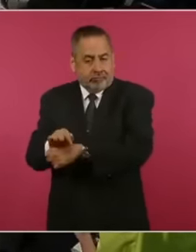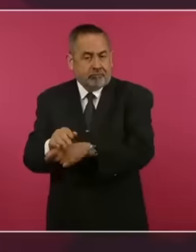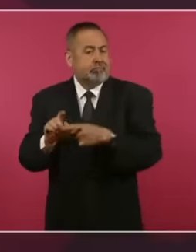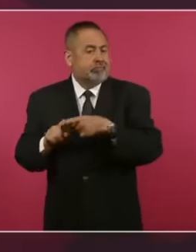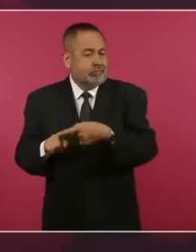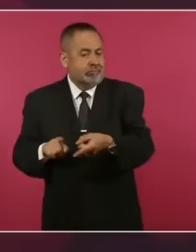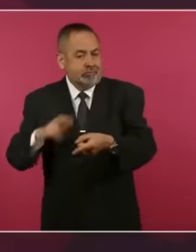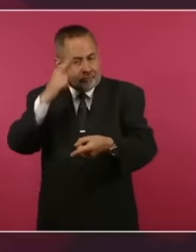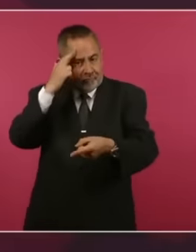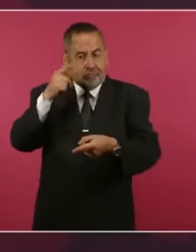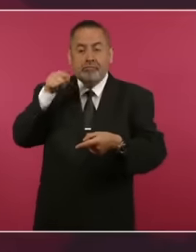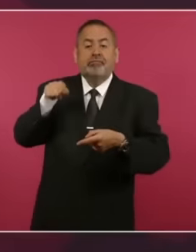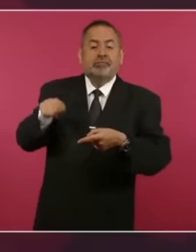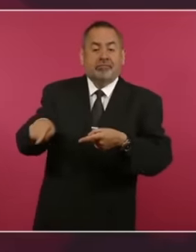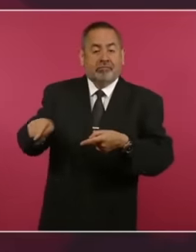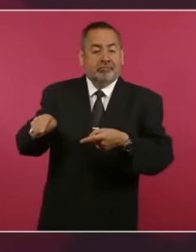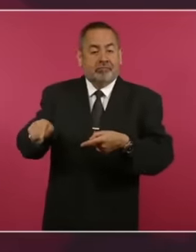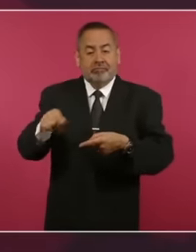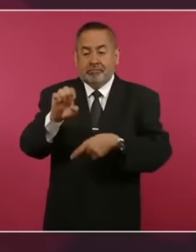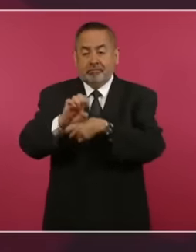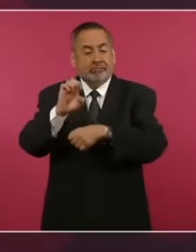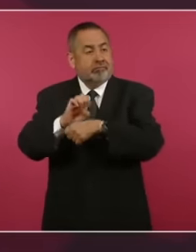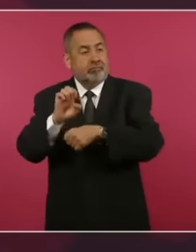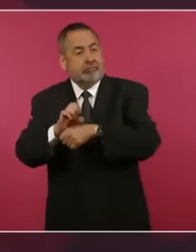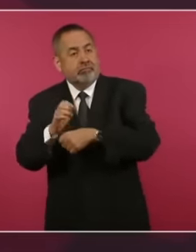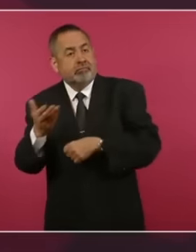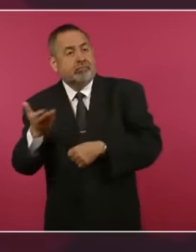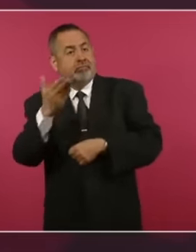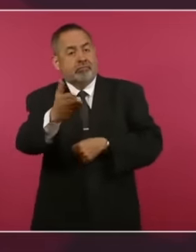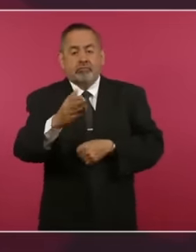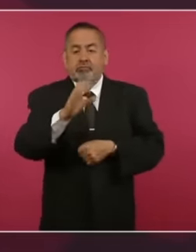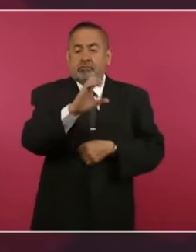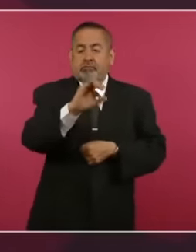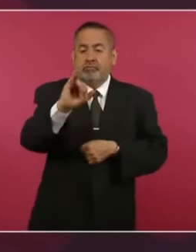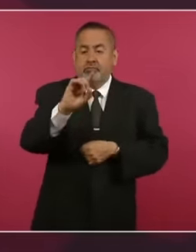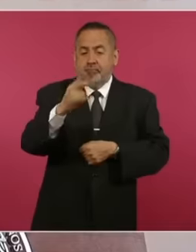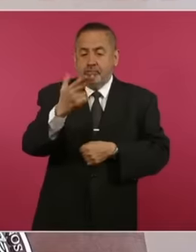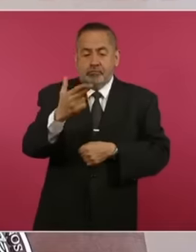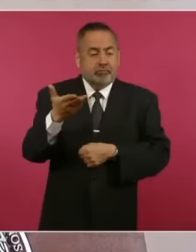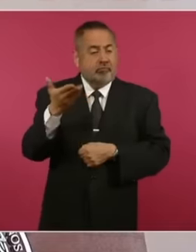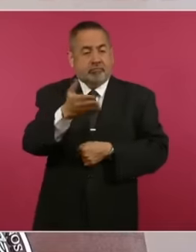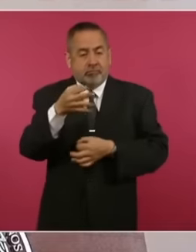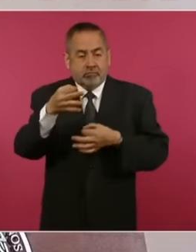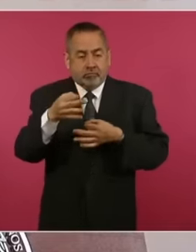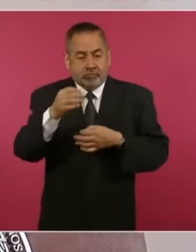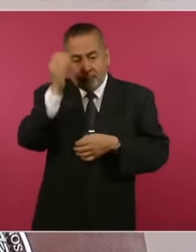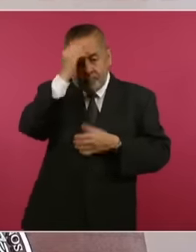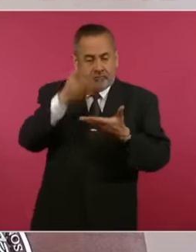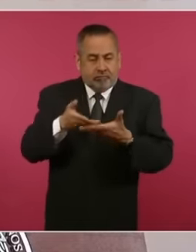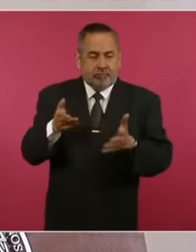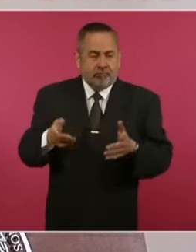Mr. President, before the Inter-American Court of Human Rights stating that diplomatic asylum,